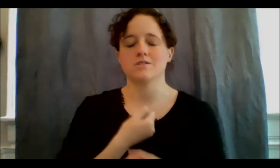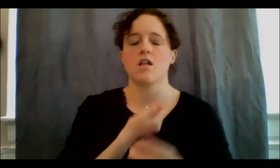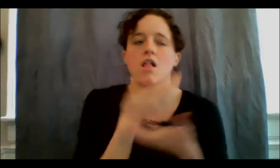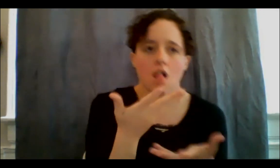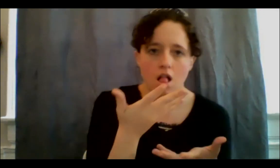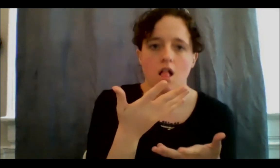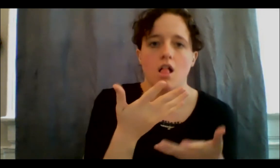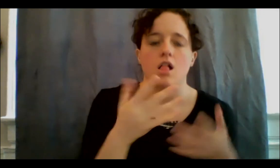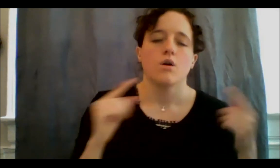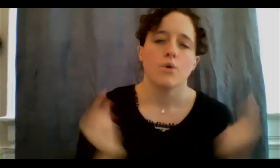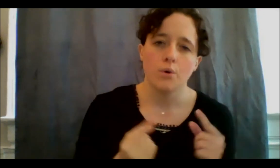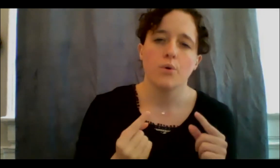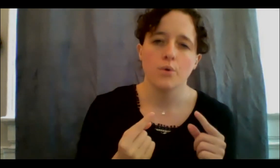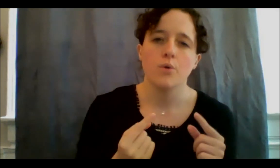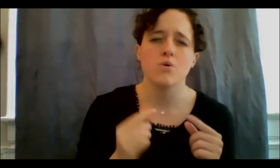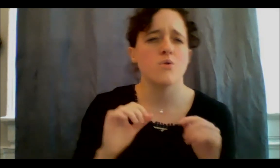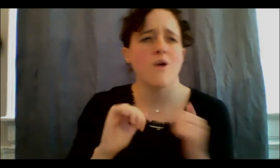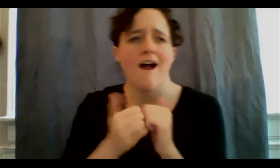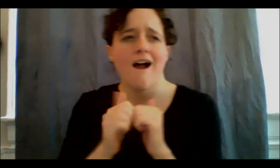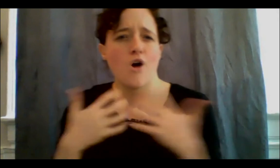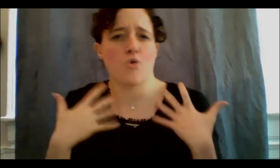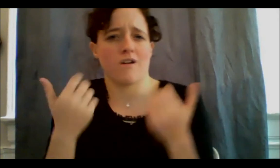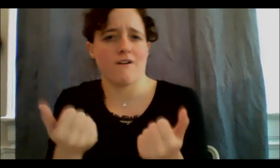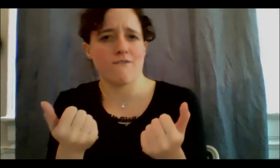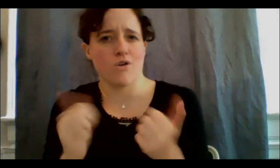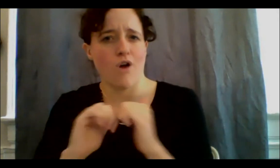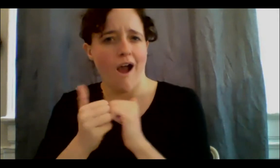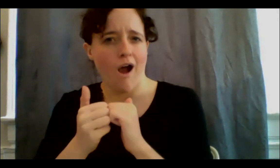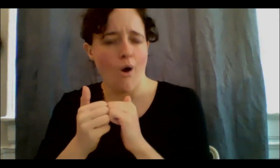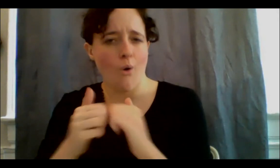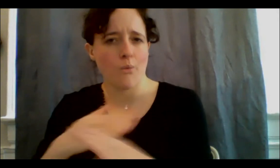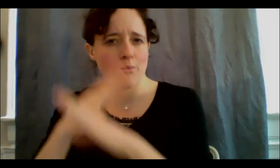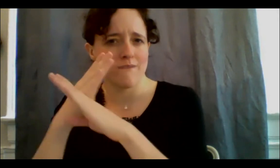I make sure this doesn't happen again? And I was making gradual steps in terms